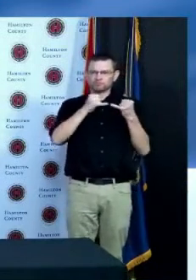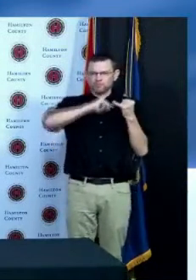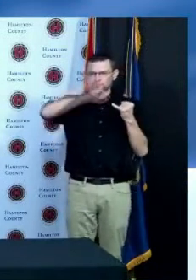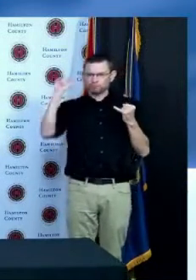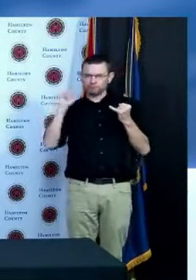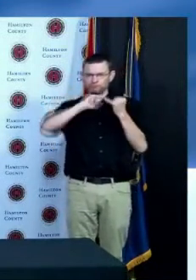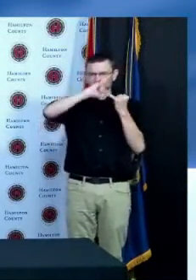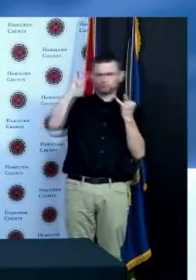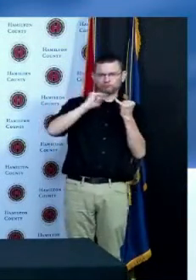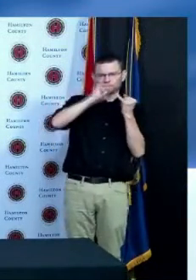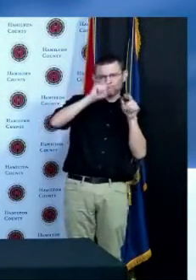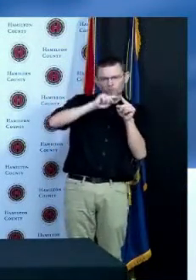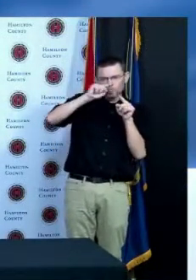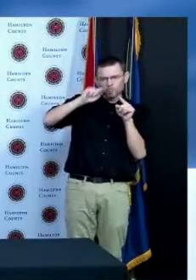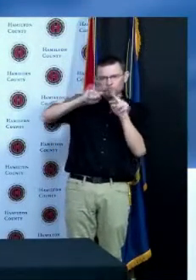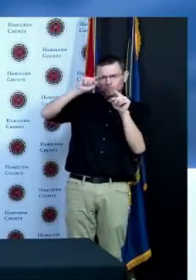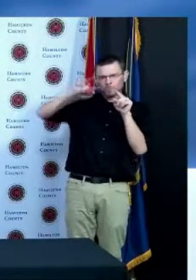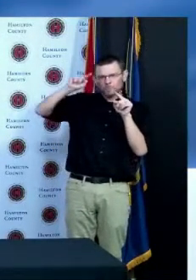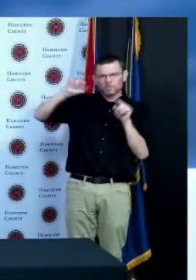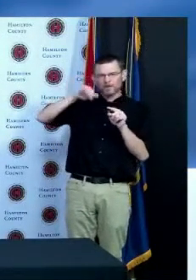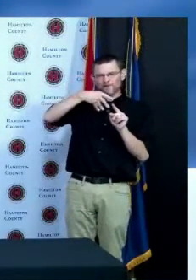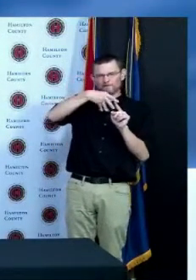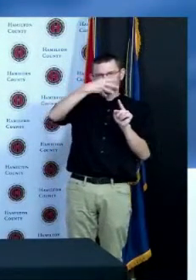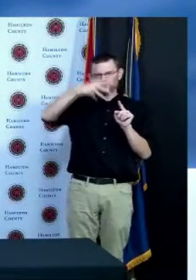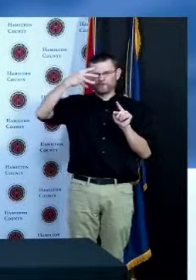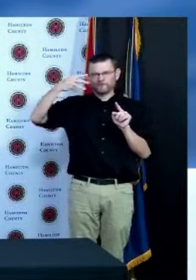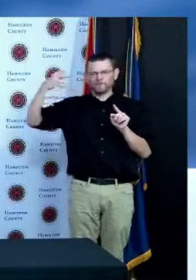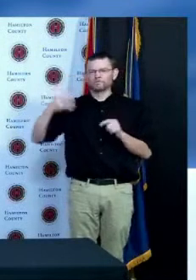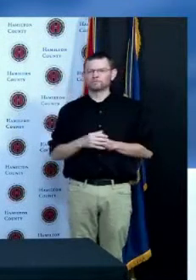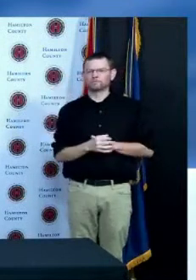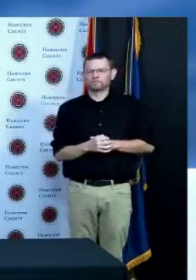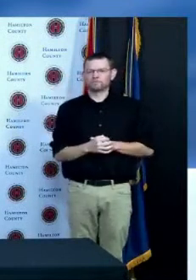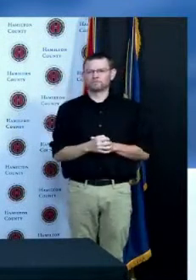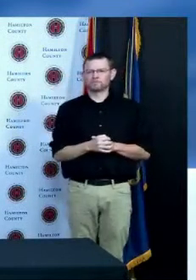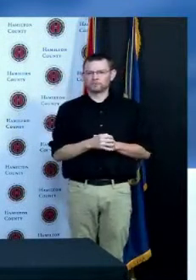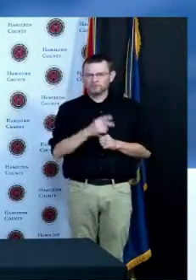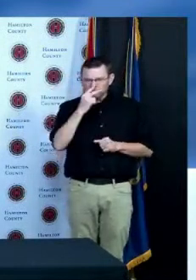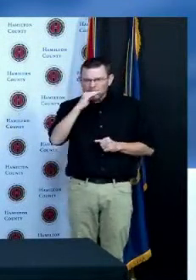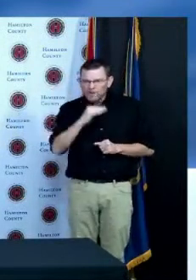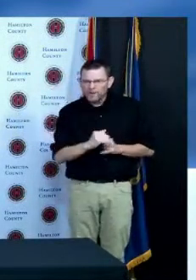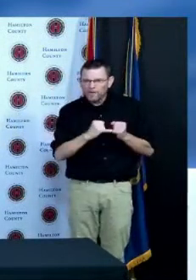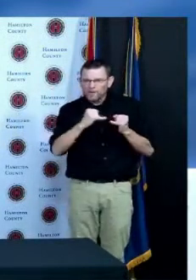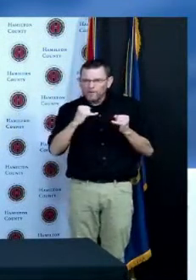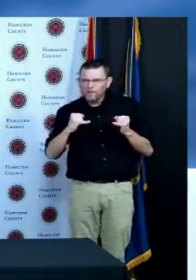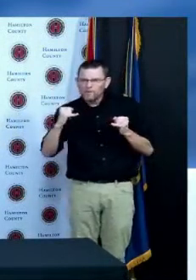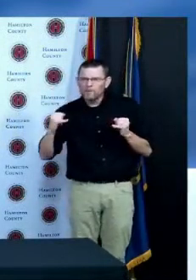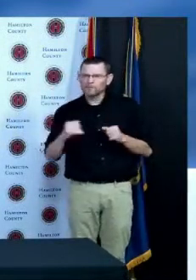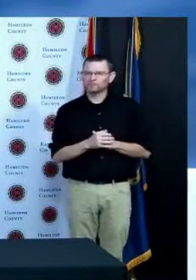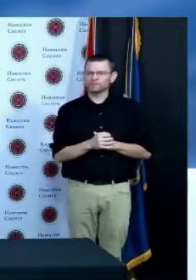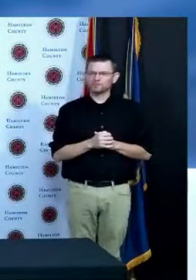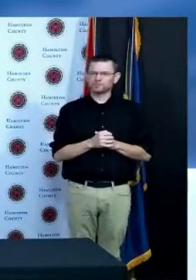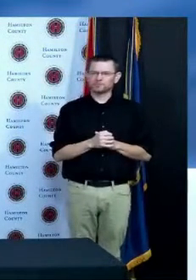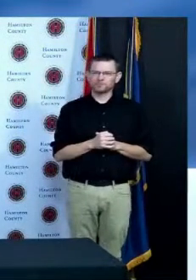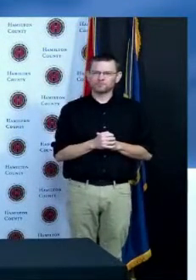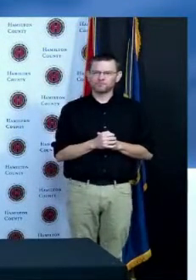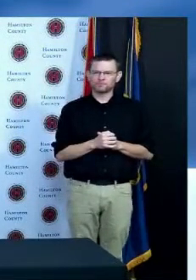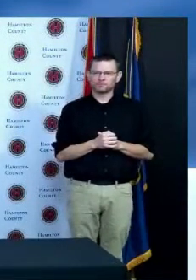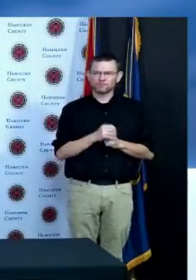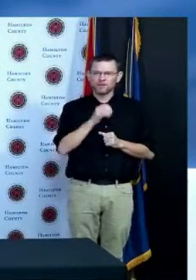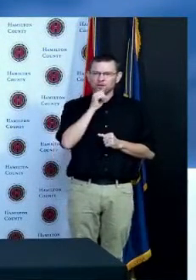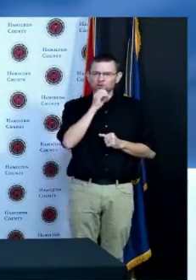age demographic that's eligible for vaccine the data on the graph includes those that are 0 to 15